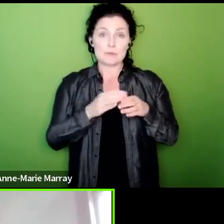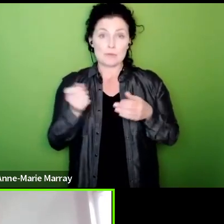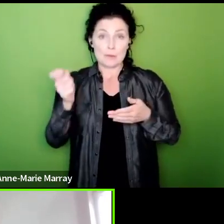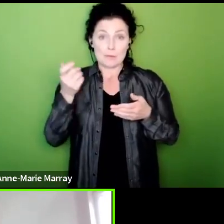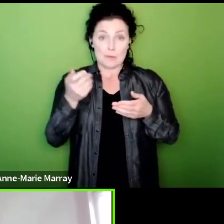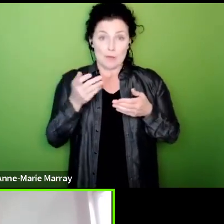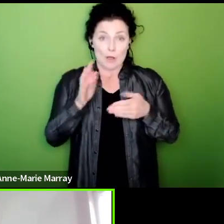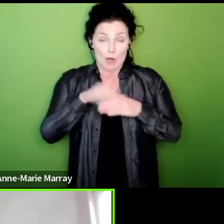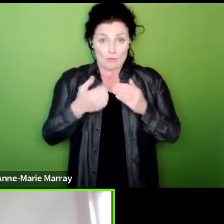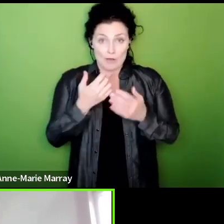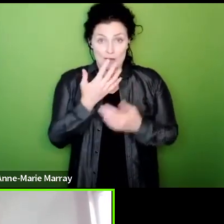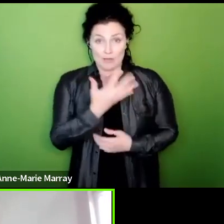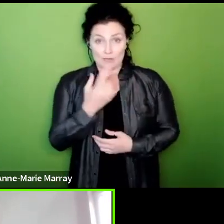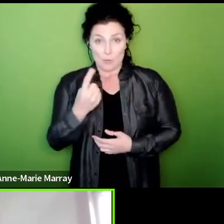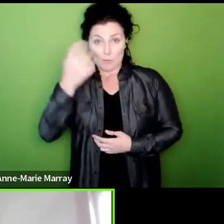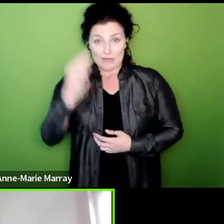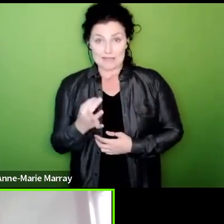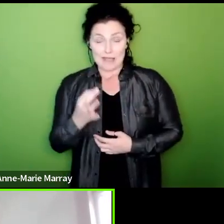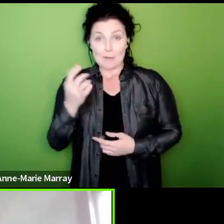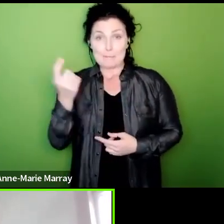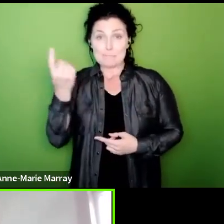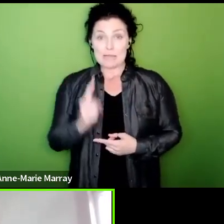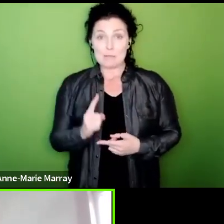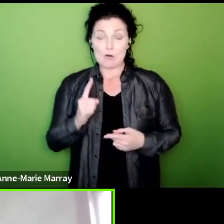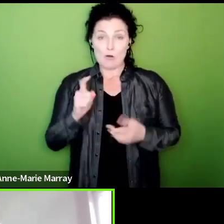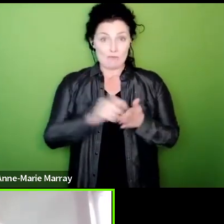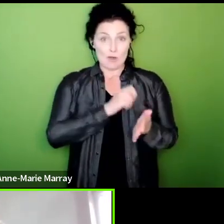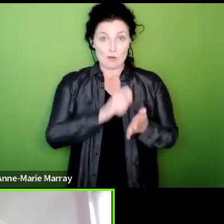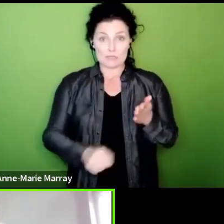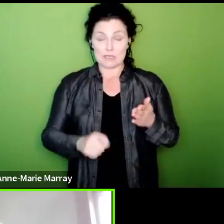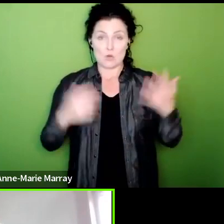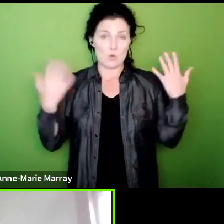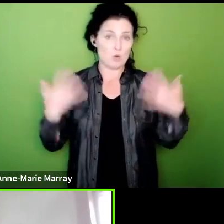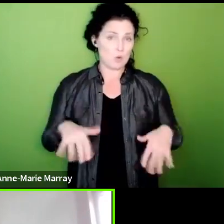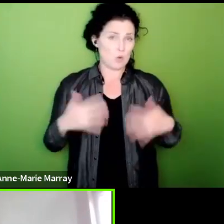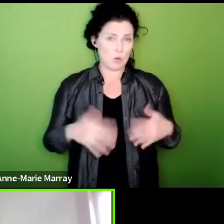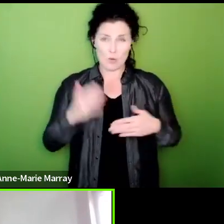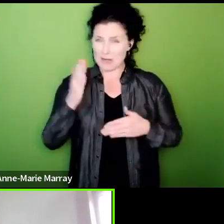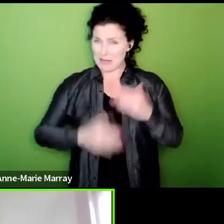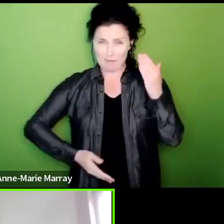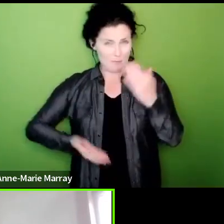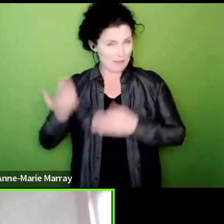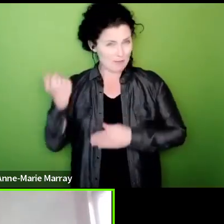so these are all historic moves and represent huge progress since the union balloted last time